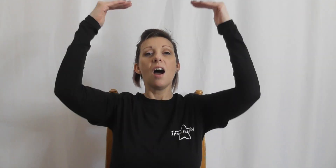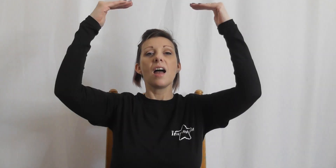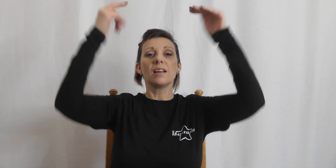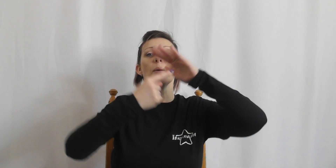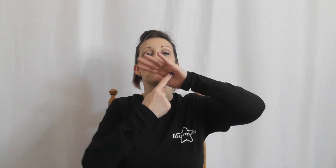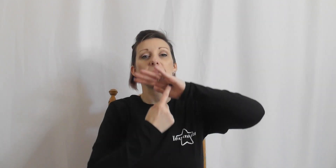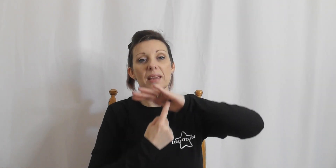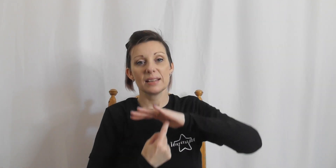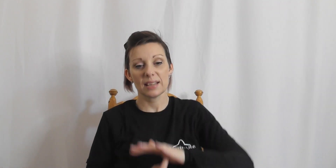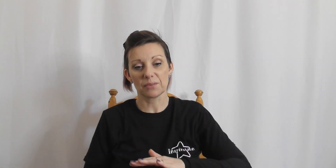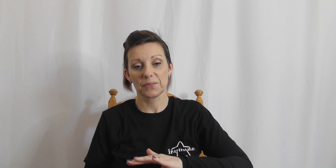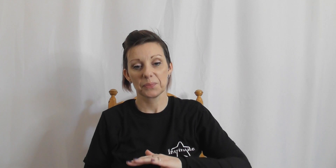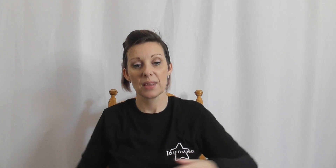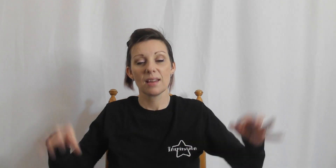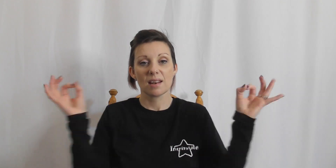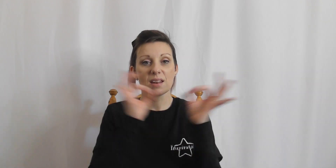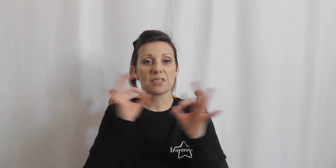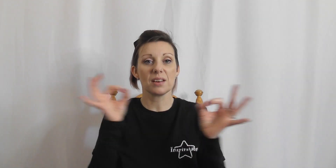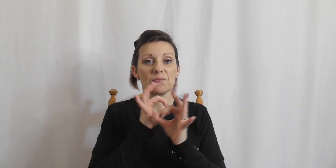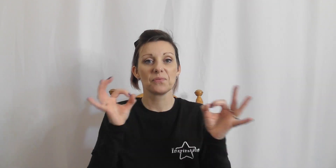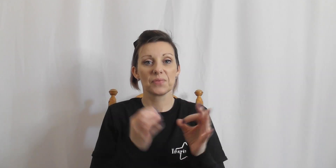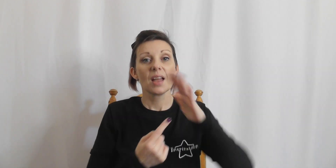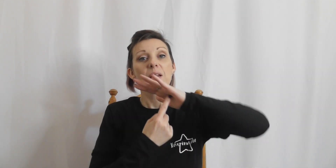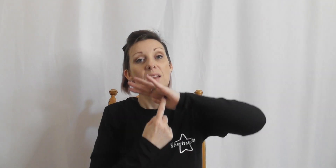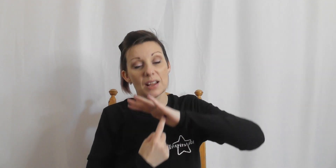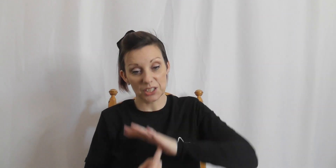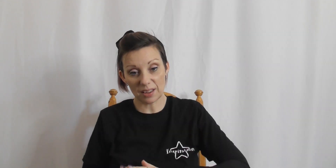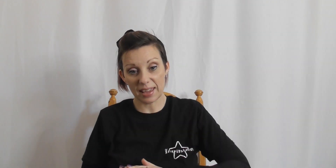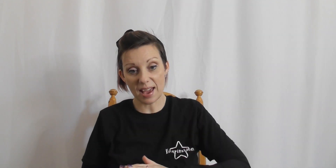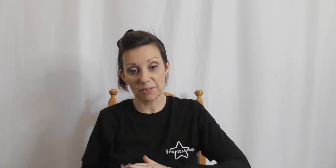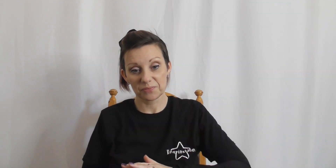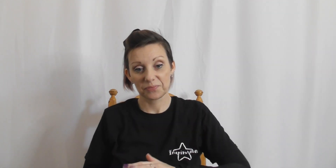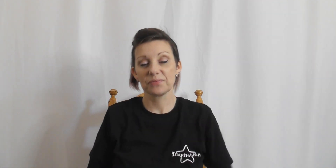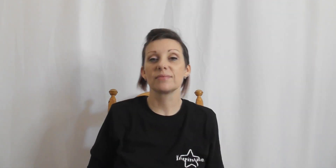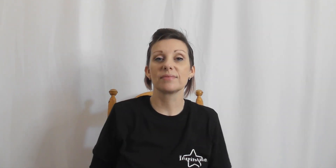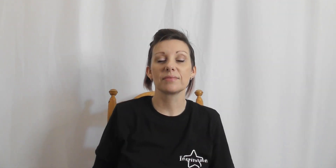high, bring me down nothing do that again